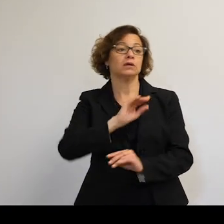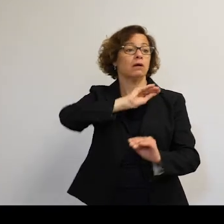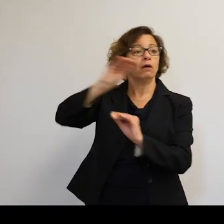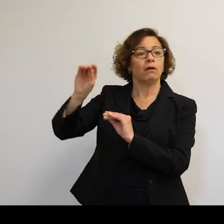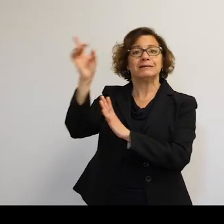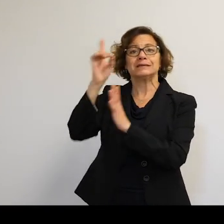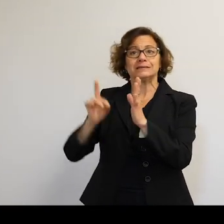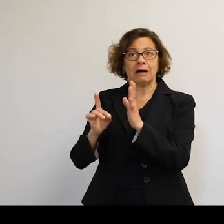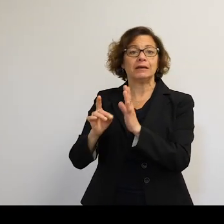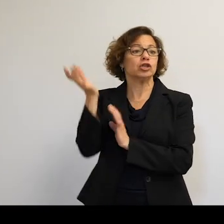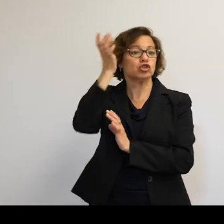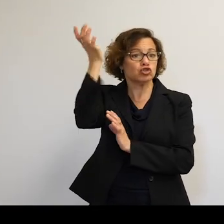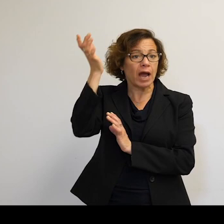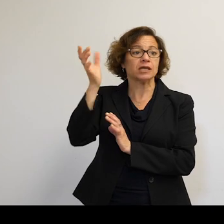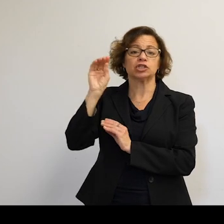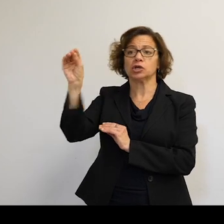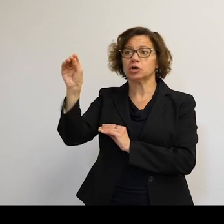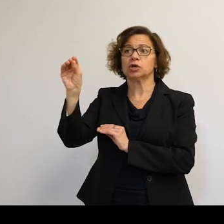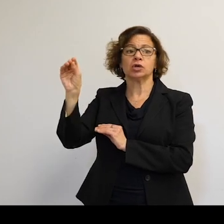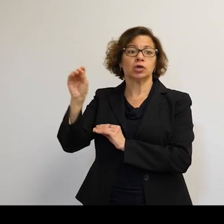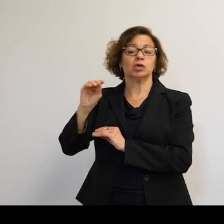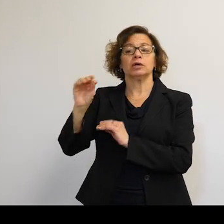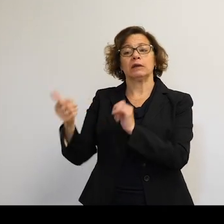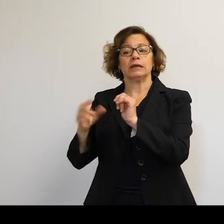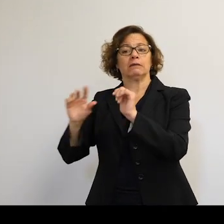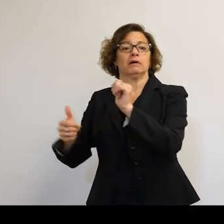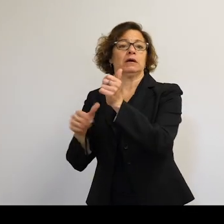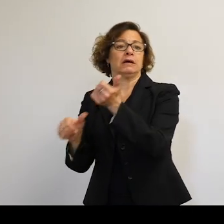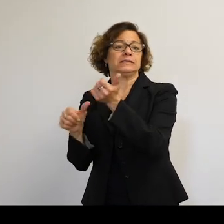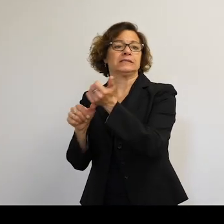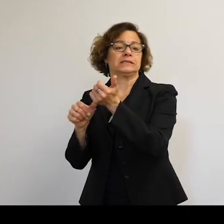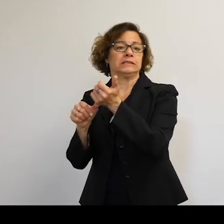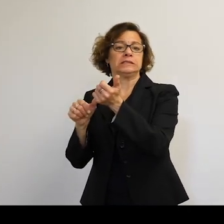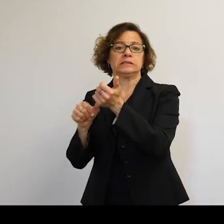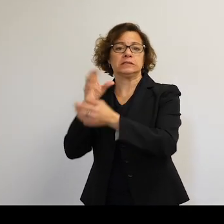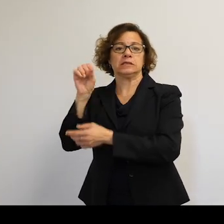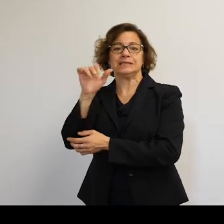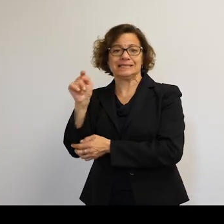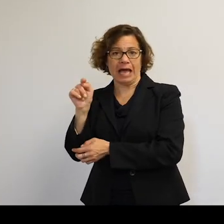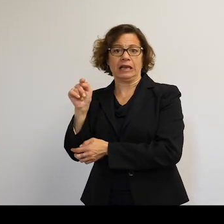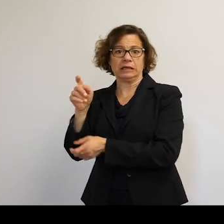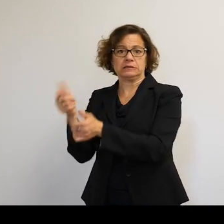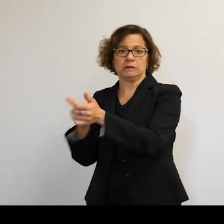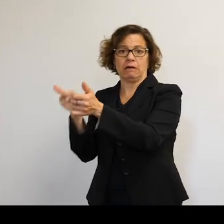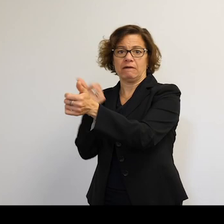for reuse, make modular satellites is a definite area of research, is a real strong area